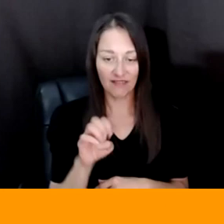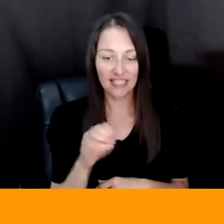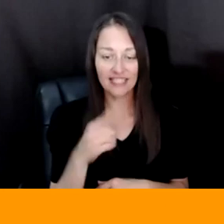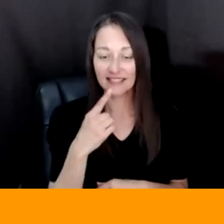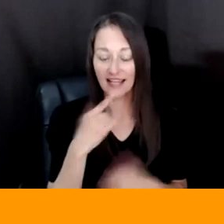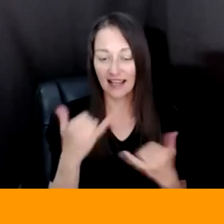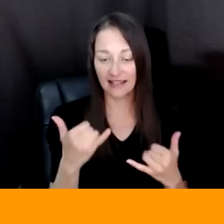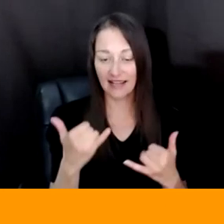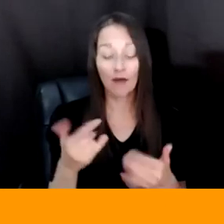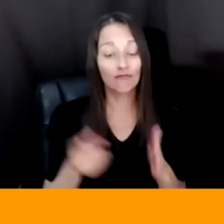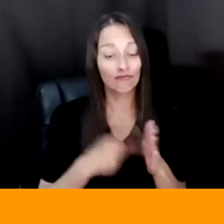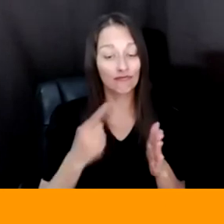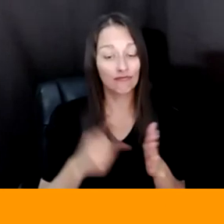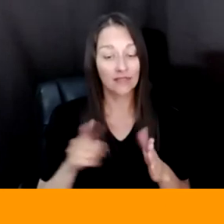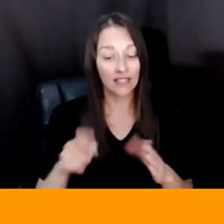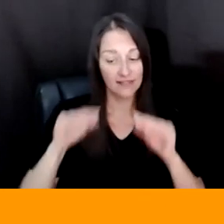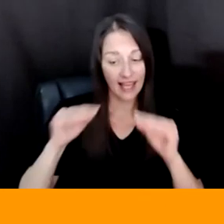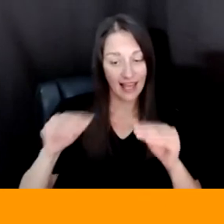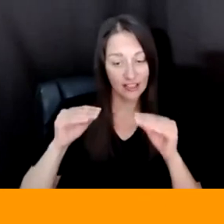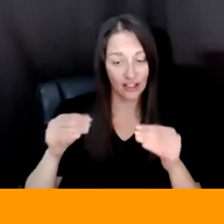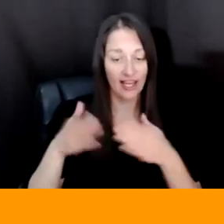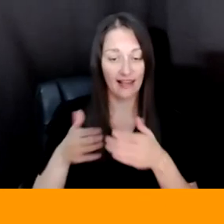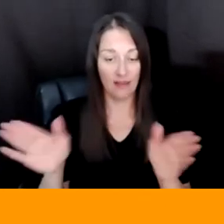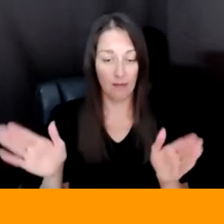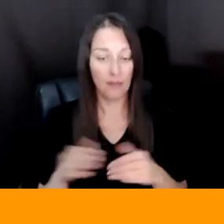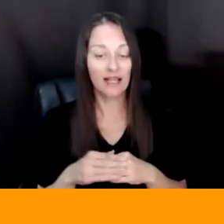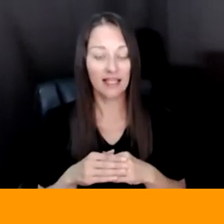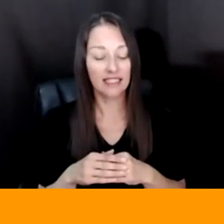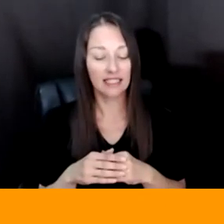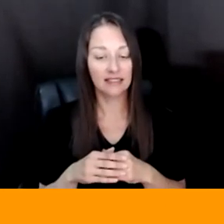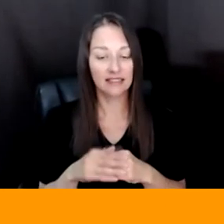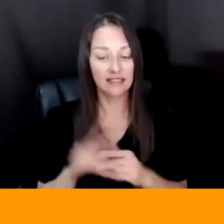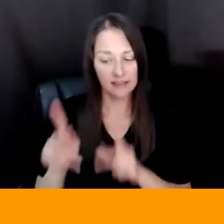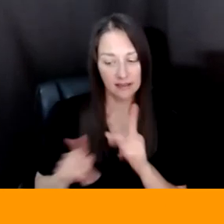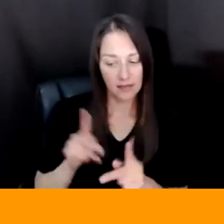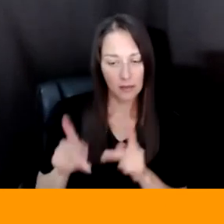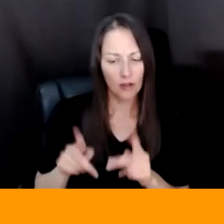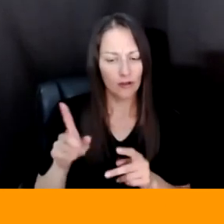PUBLIC OR, OR A PUBLIC I SHOULD SAY IN TERMS OF USING THOSE. NOW WHAT ARE SOME OF THE BIGGEST